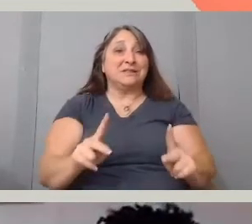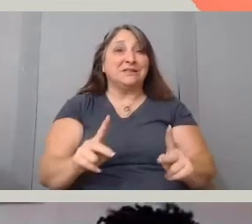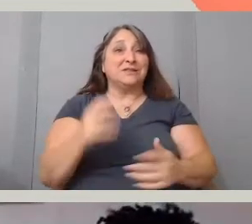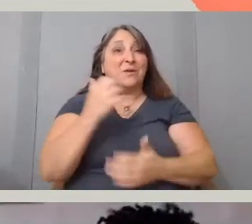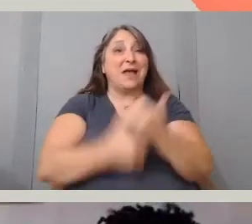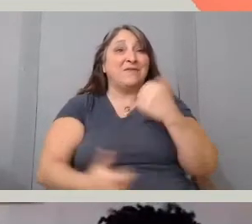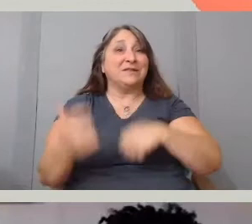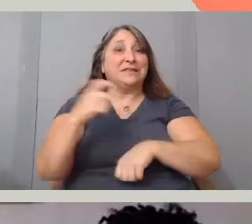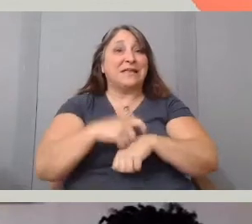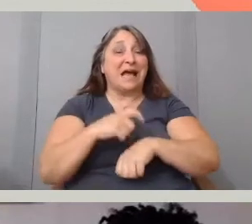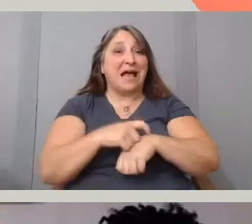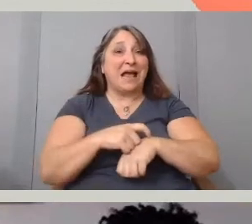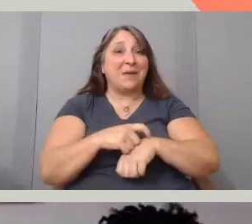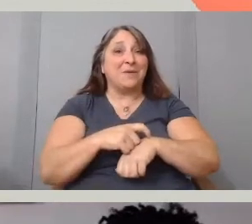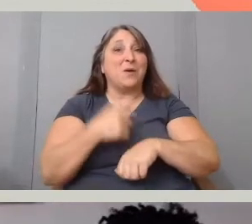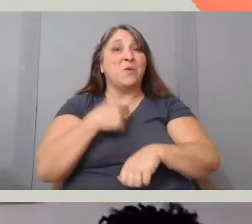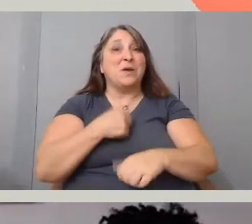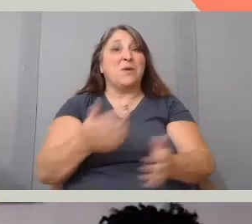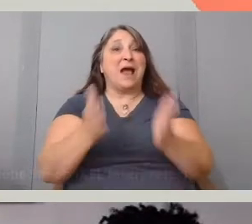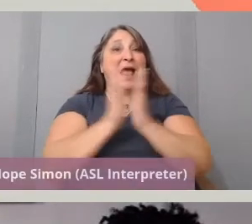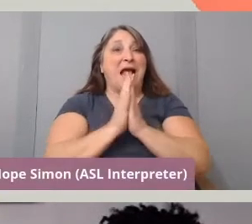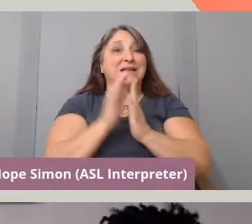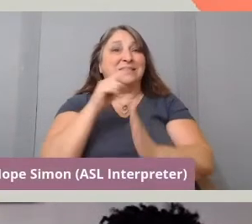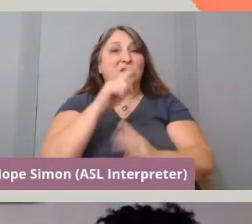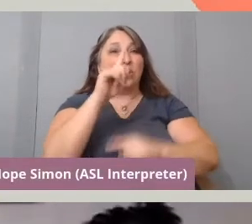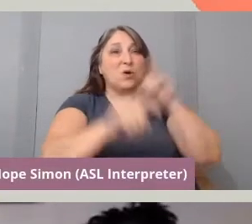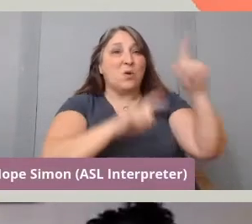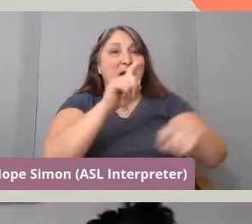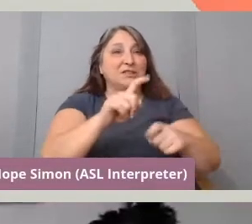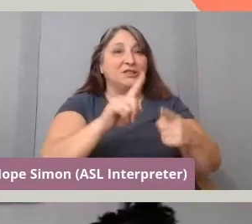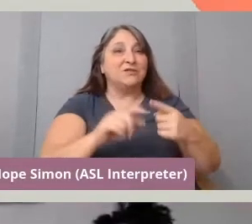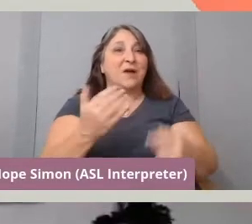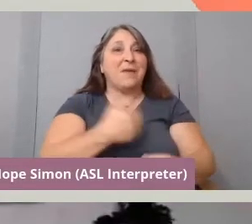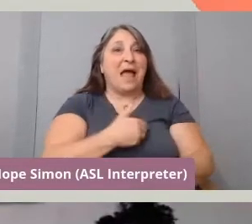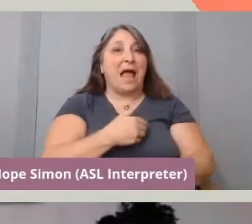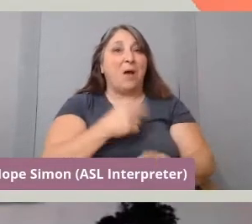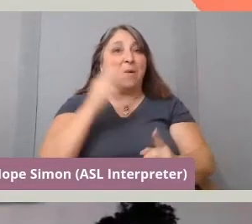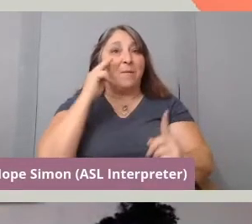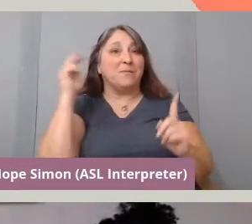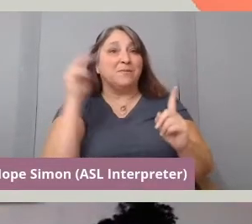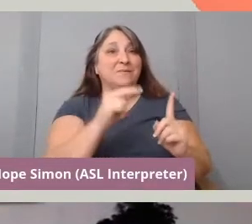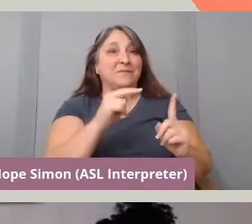we were asking her questions from our point of view, in our life at that moment.